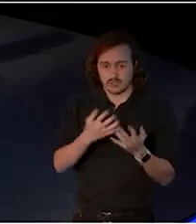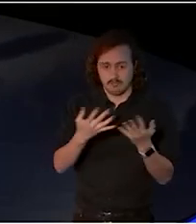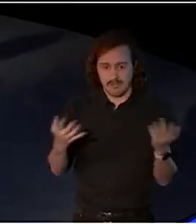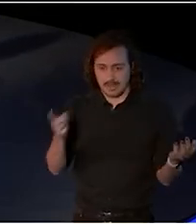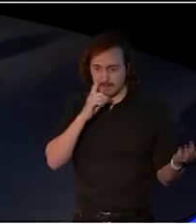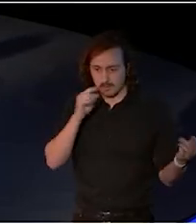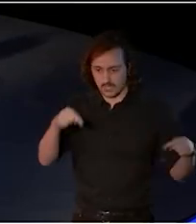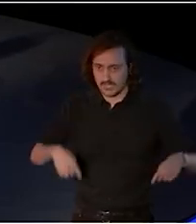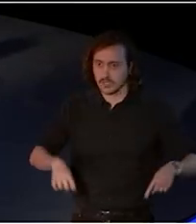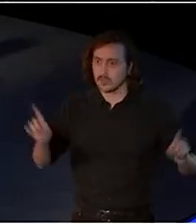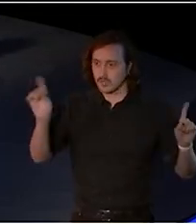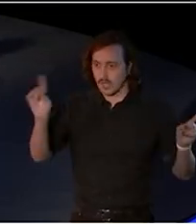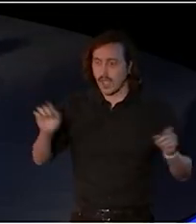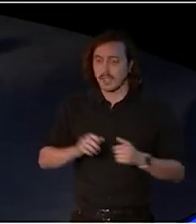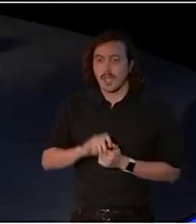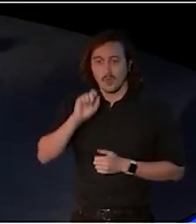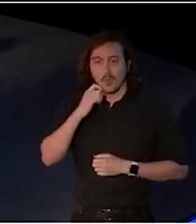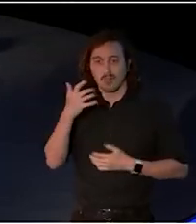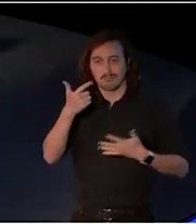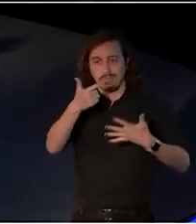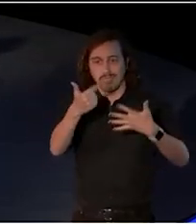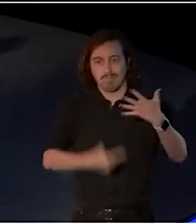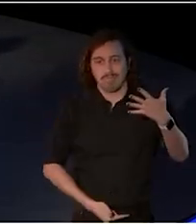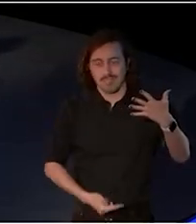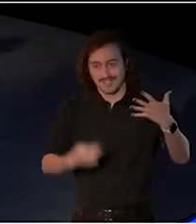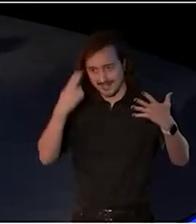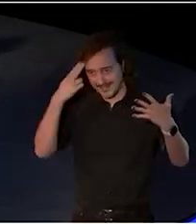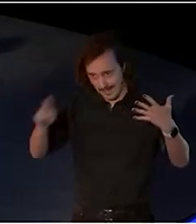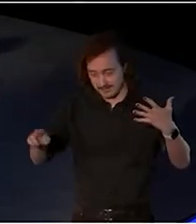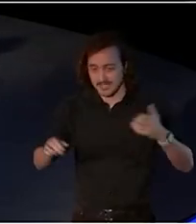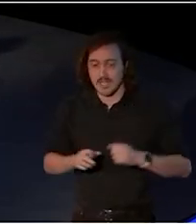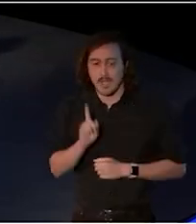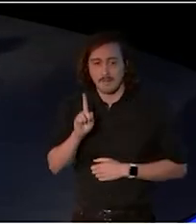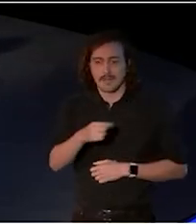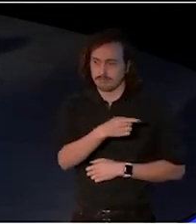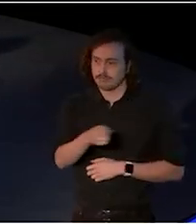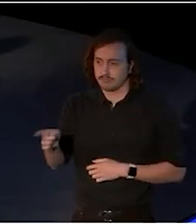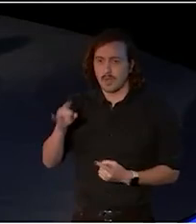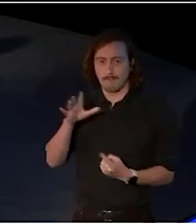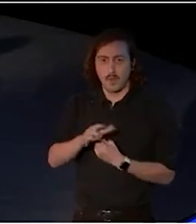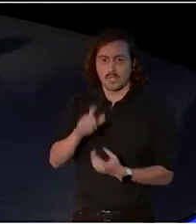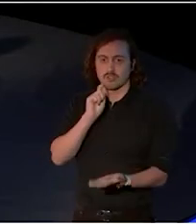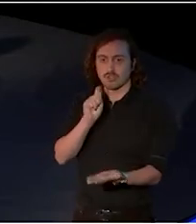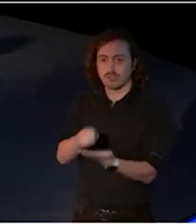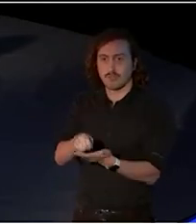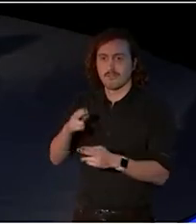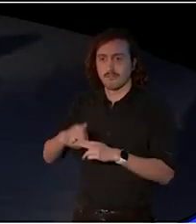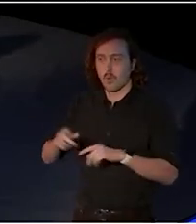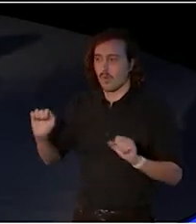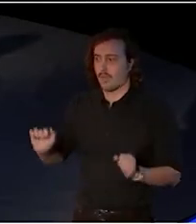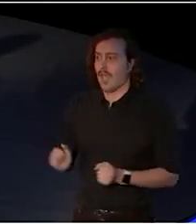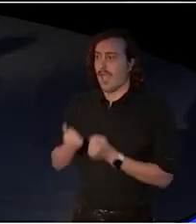This is going to be a bit of a roll call, but they are all great contributors to what we're about to launch or they're about to be great